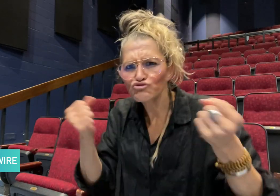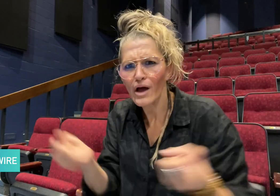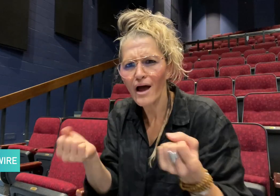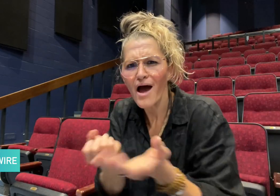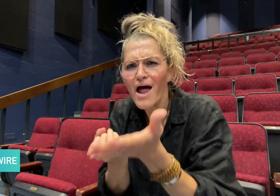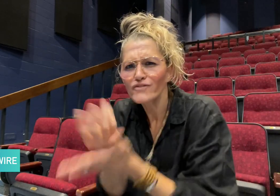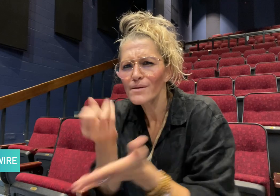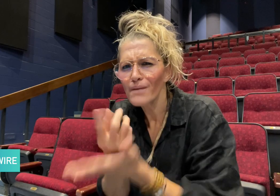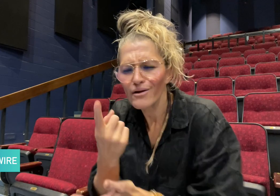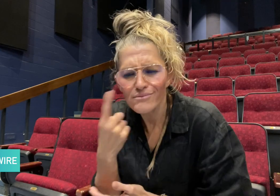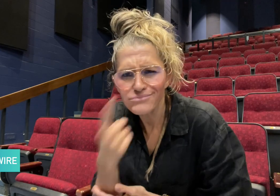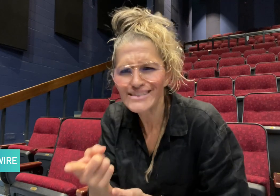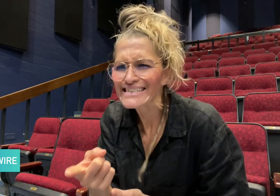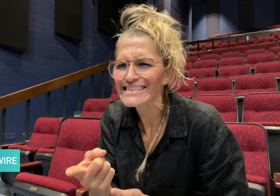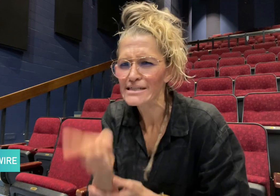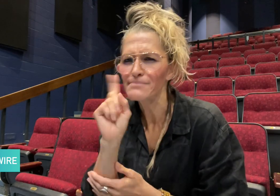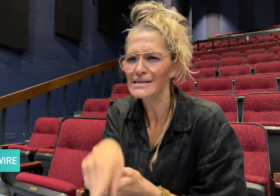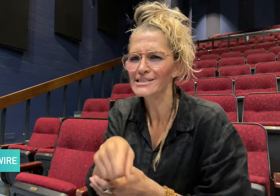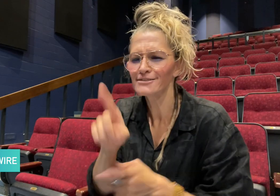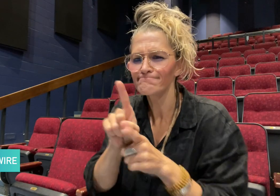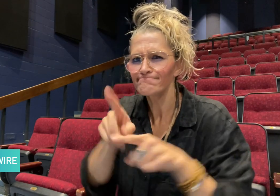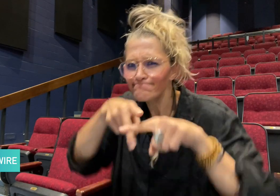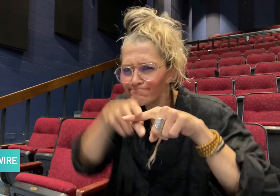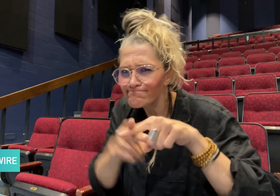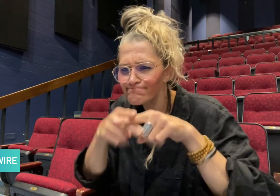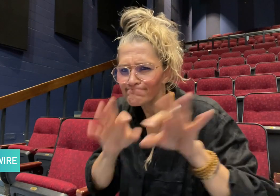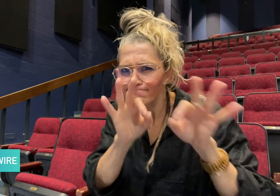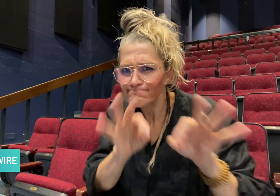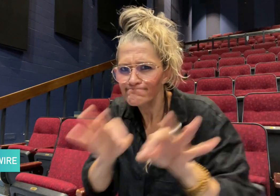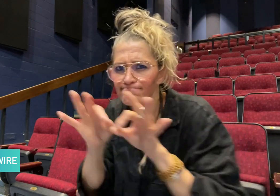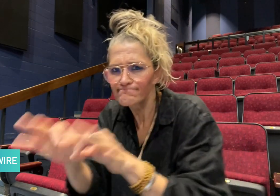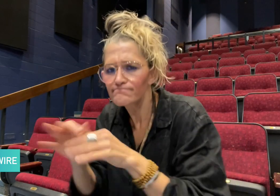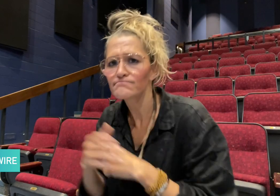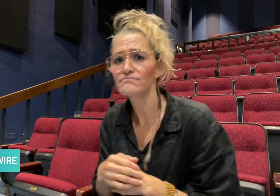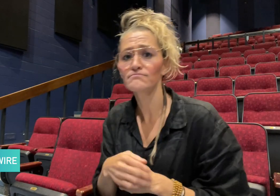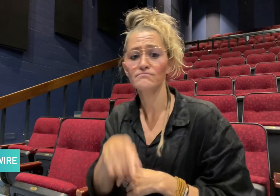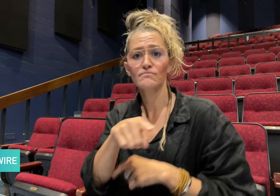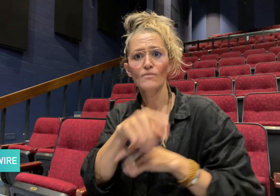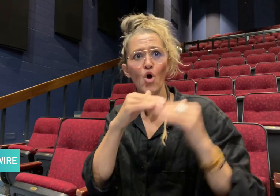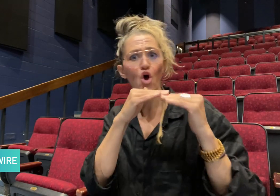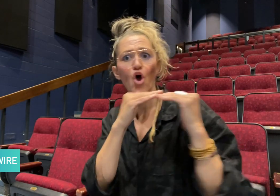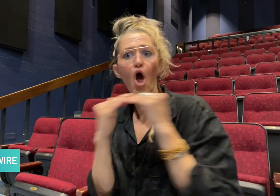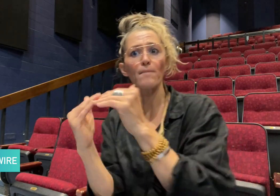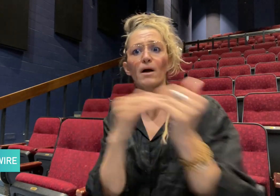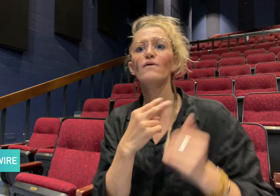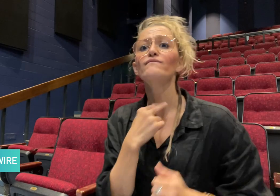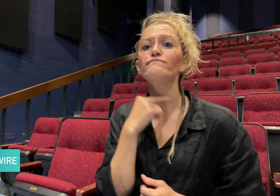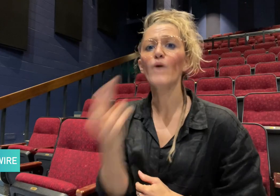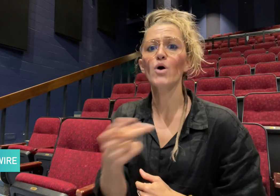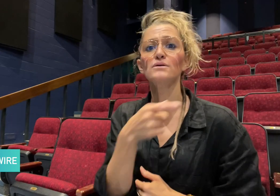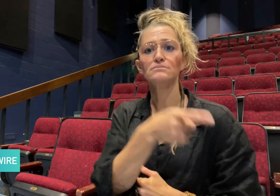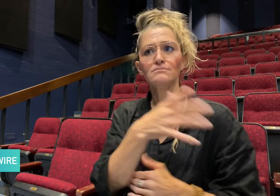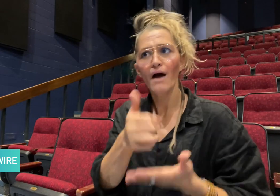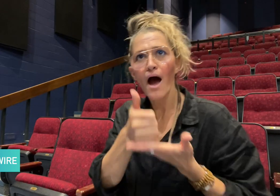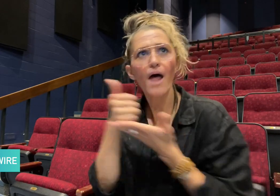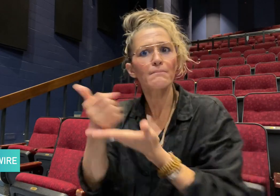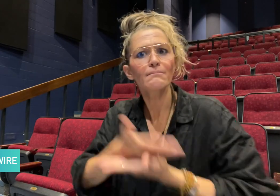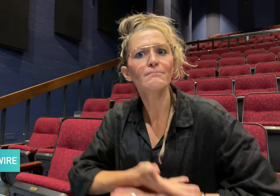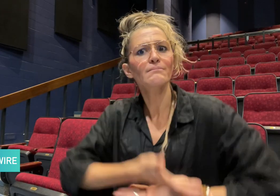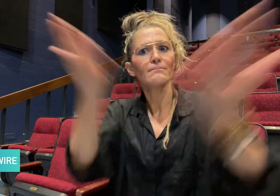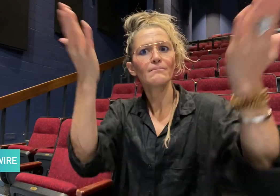training data. Common Voice gives people around the world